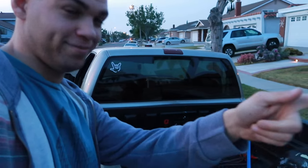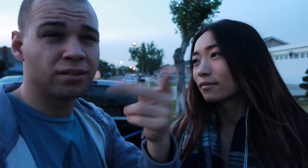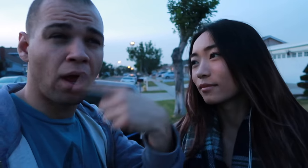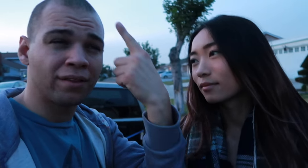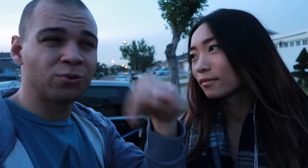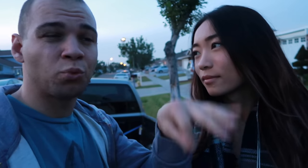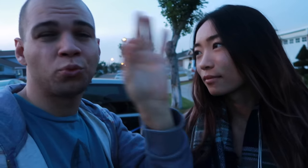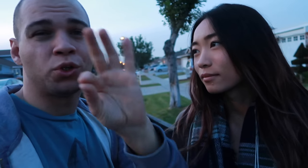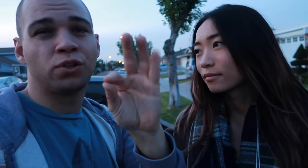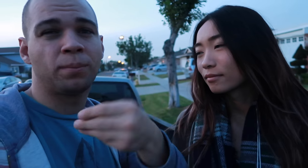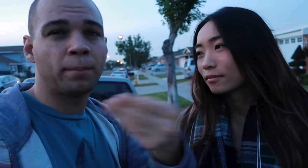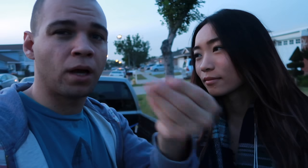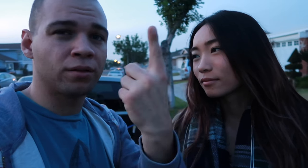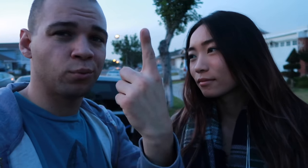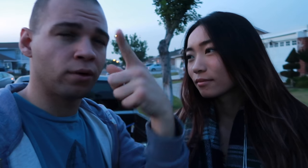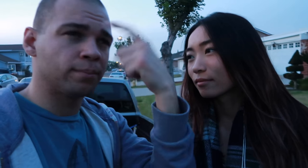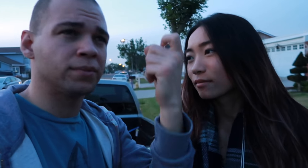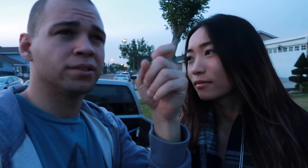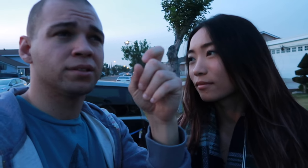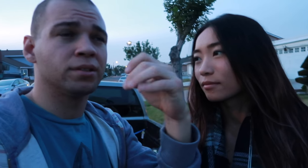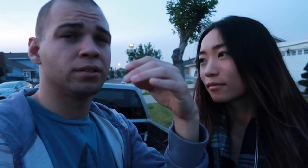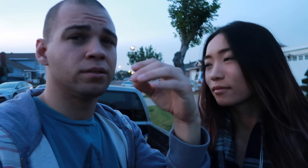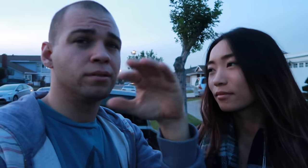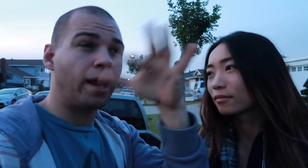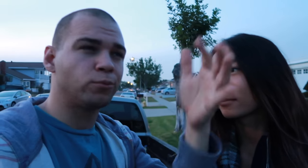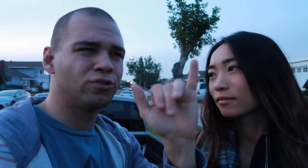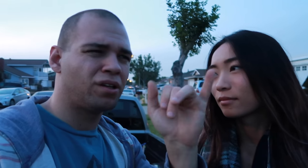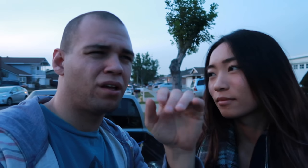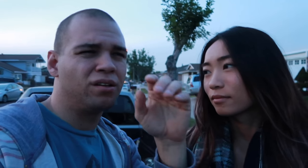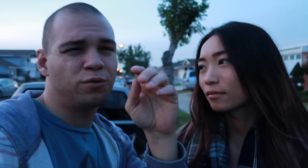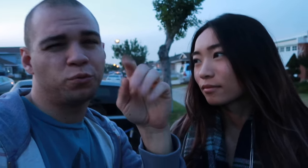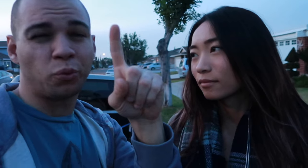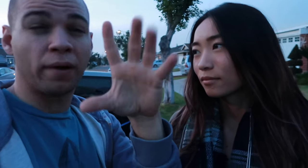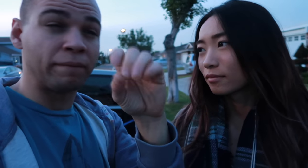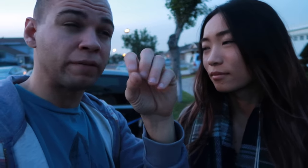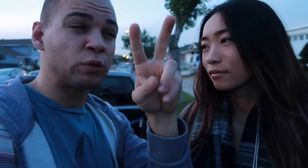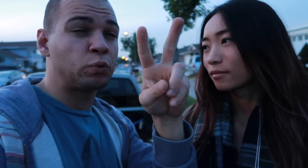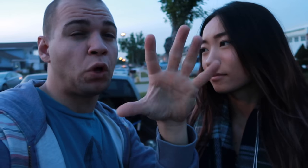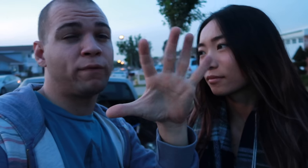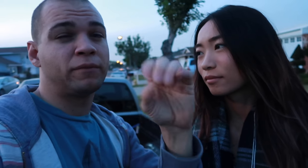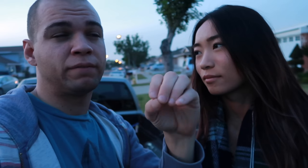i think its worth buying a camper top because they're like $150 to $250